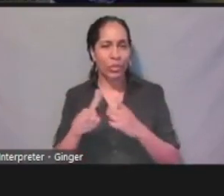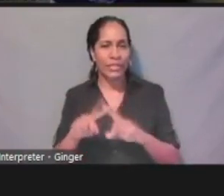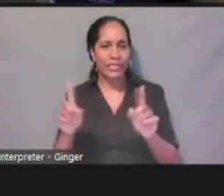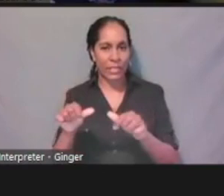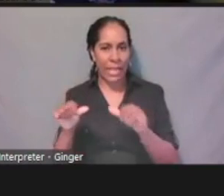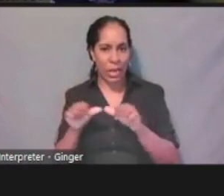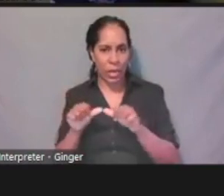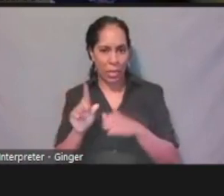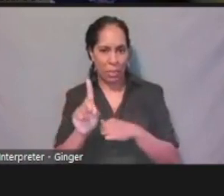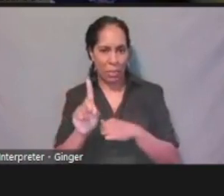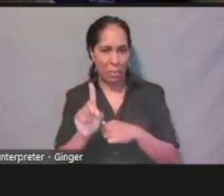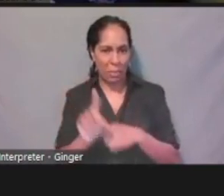It'll just take a minute.